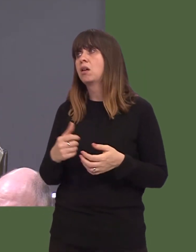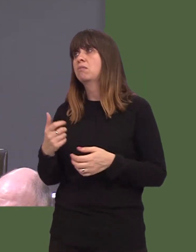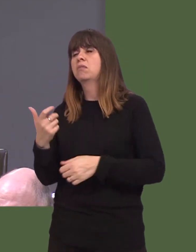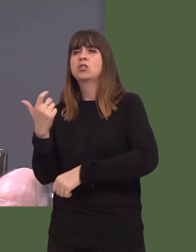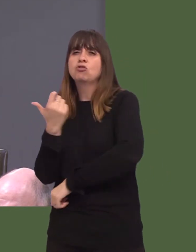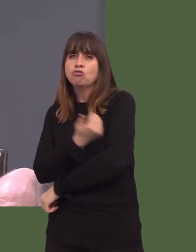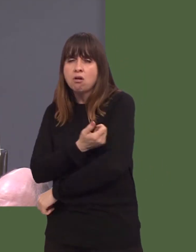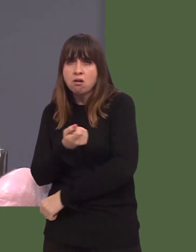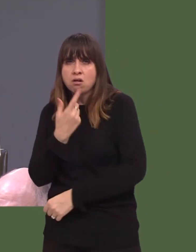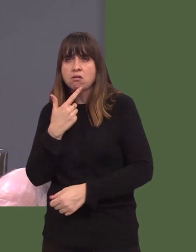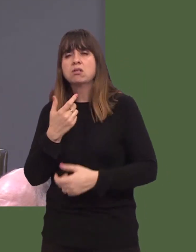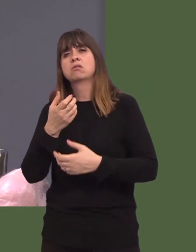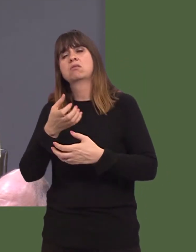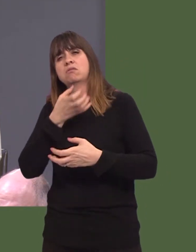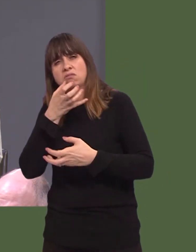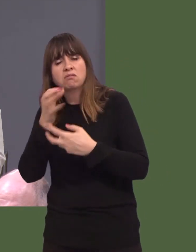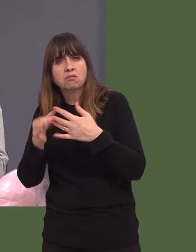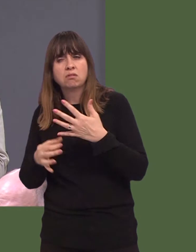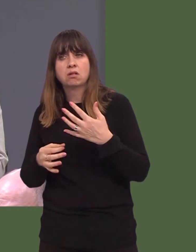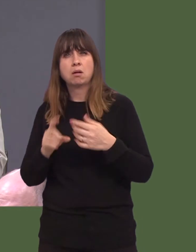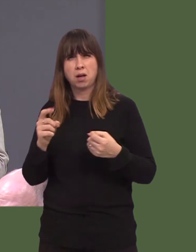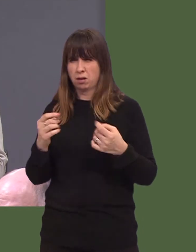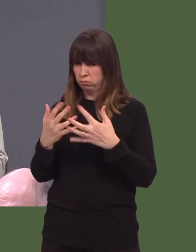But I was also struck by the number that were there because of family breakdown in relationships.